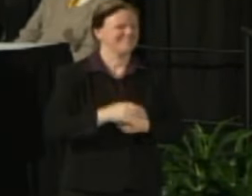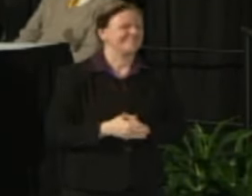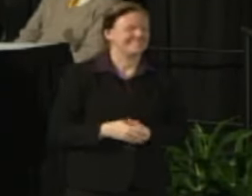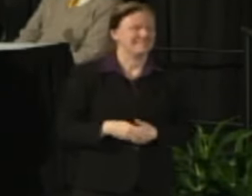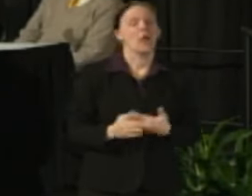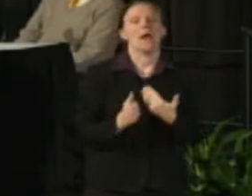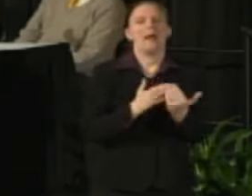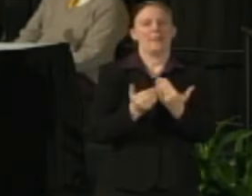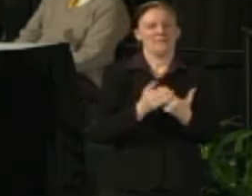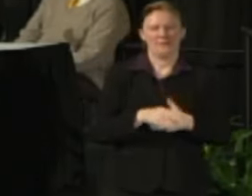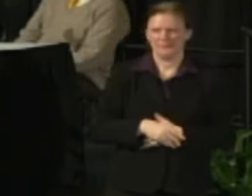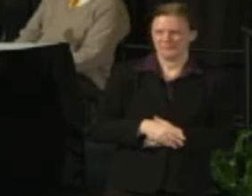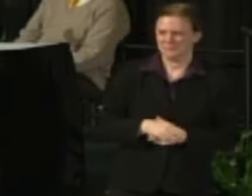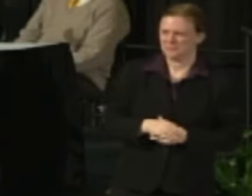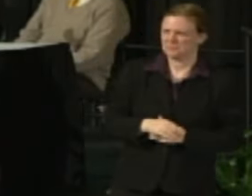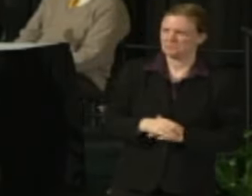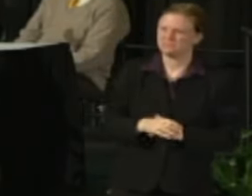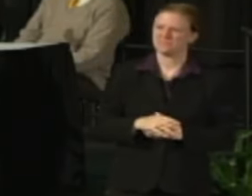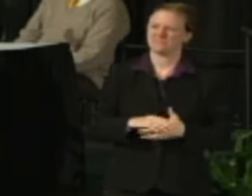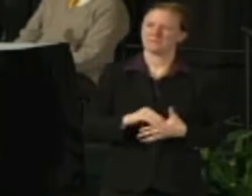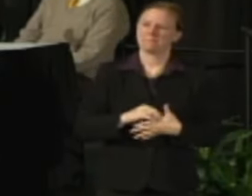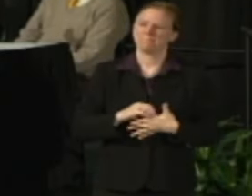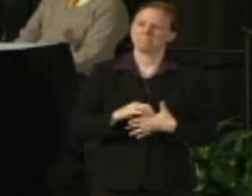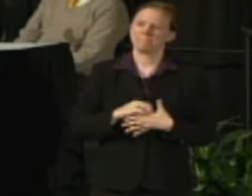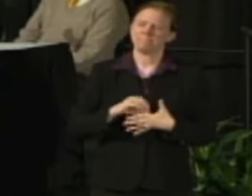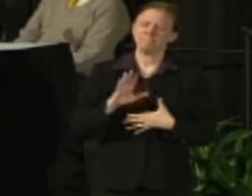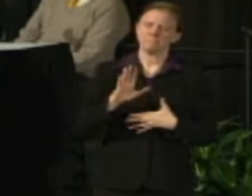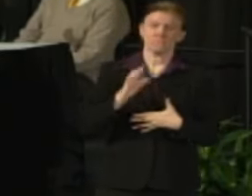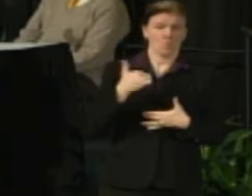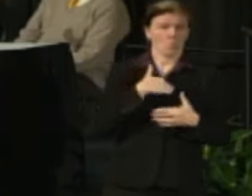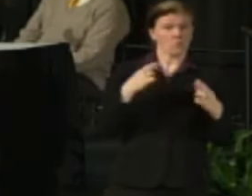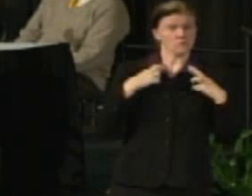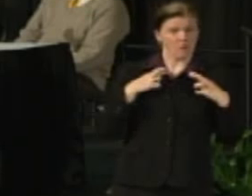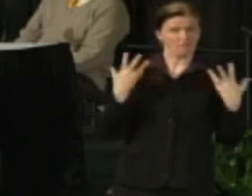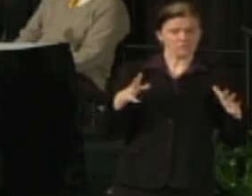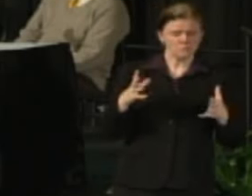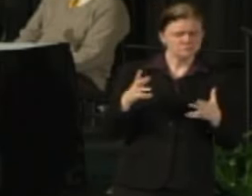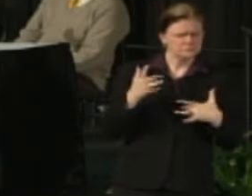anyway the concern we have as retirees is nowhere